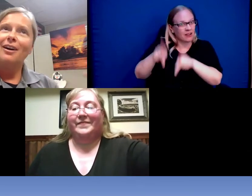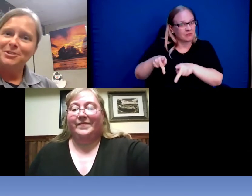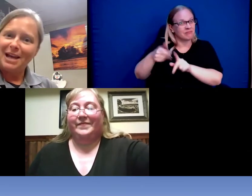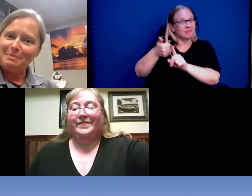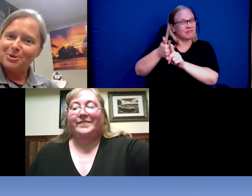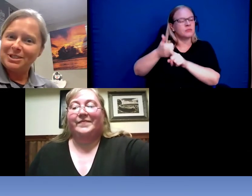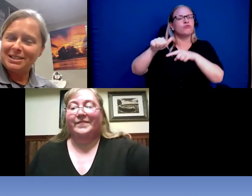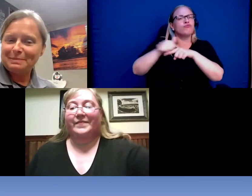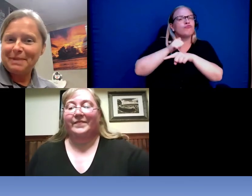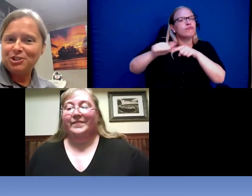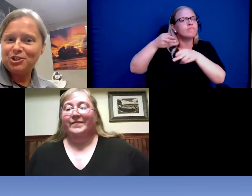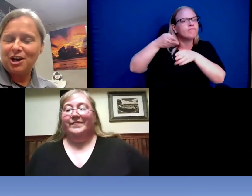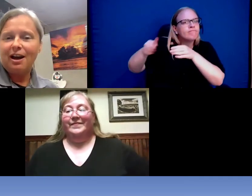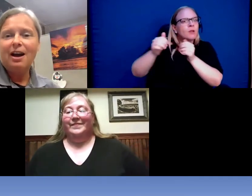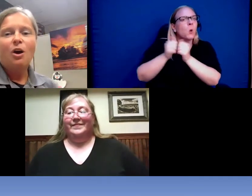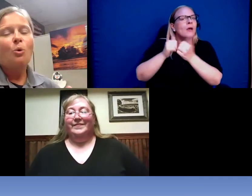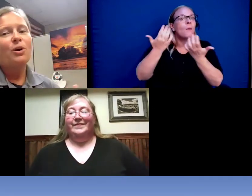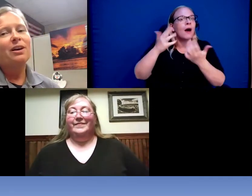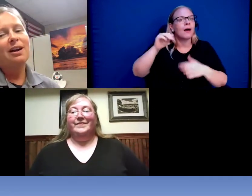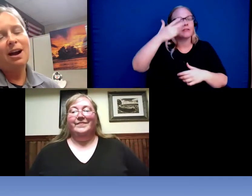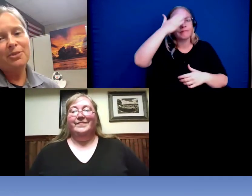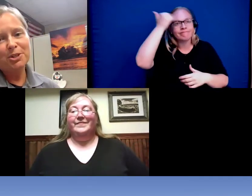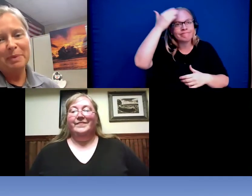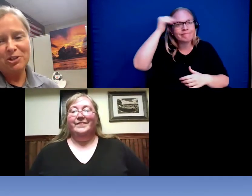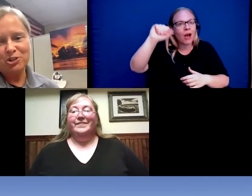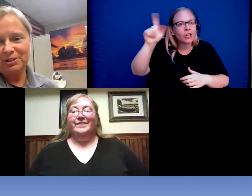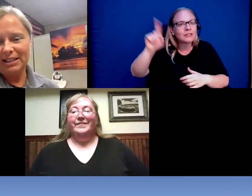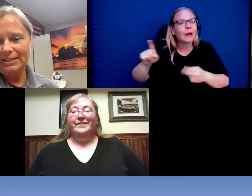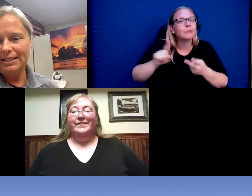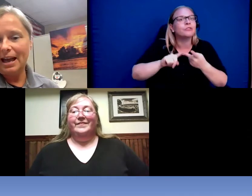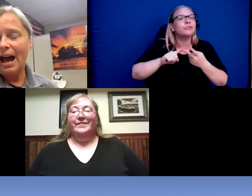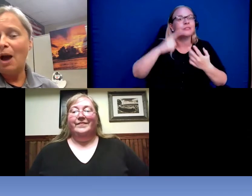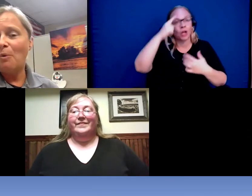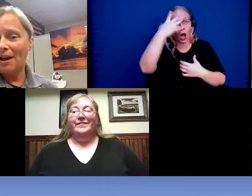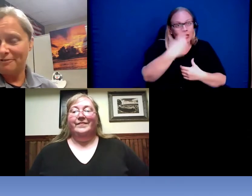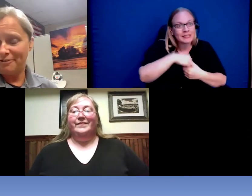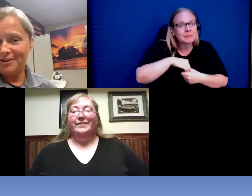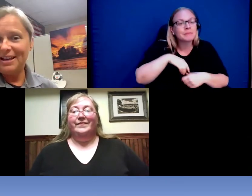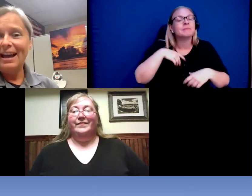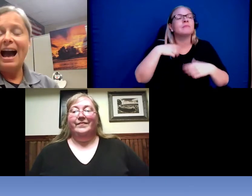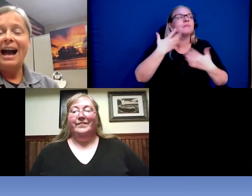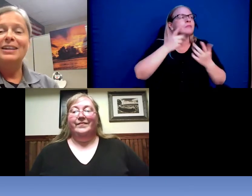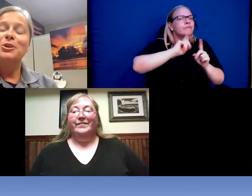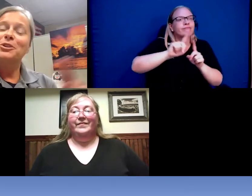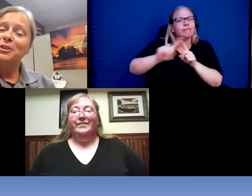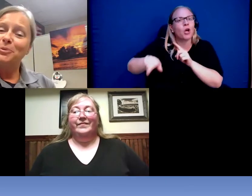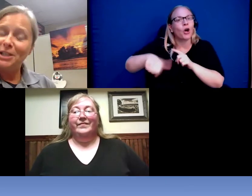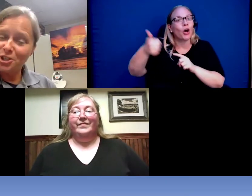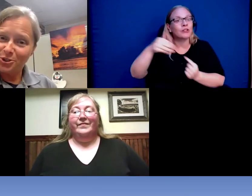Alzheimer's and dementia or other special needs. However , I took the original